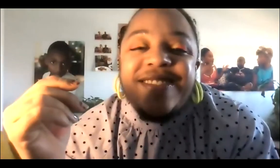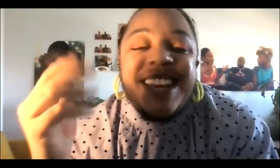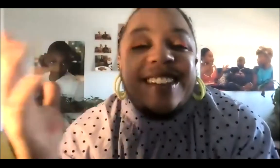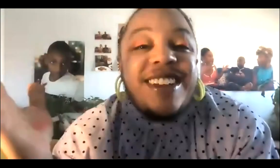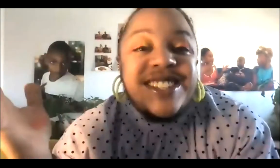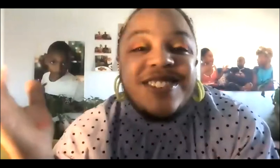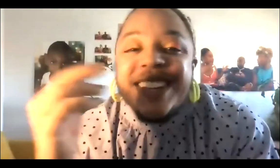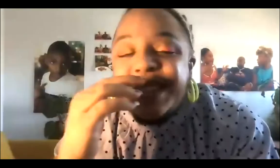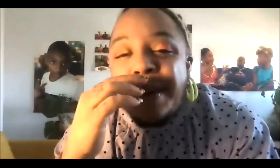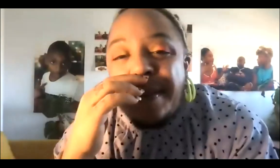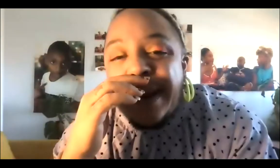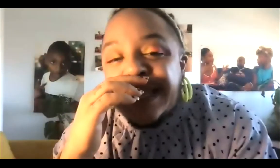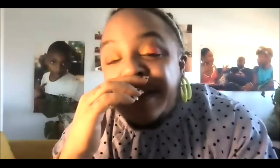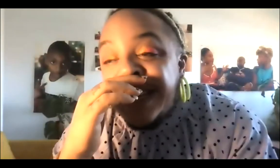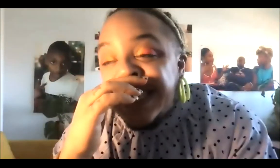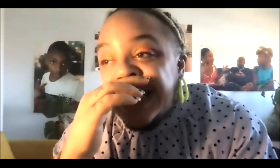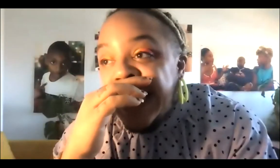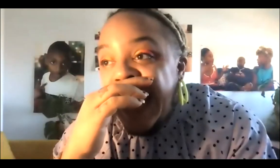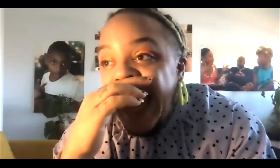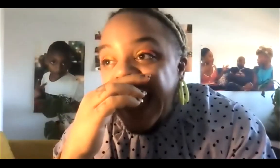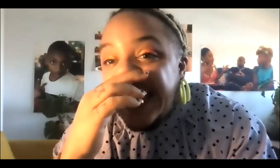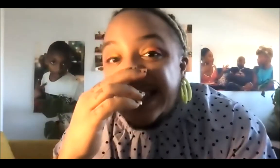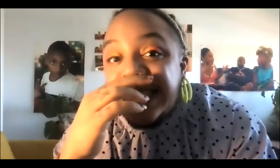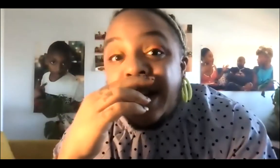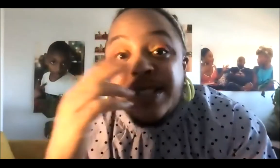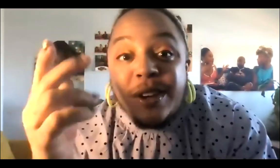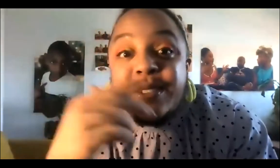telling funny stories about my experiences, and that's how I started